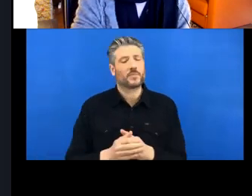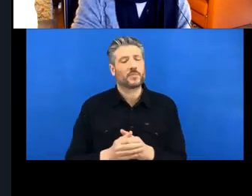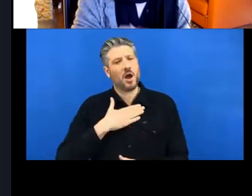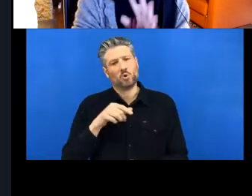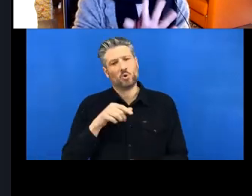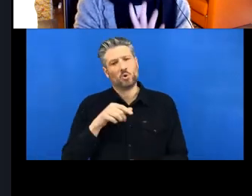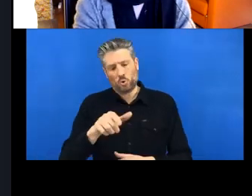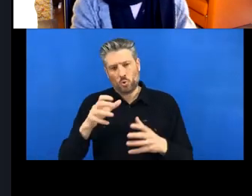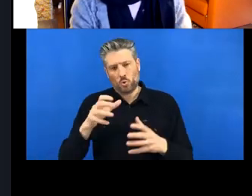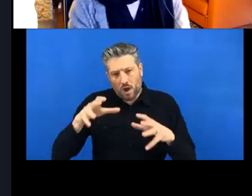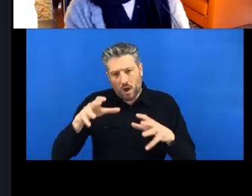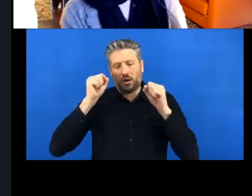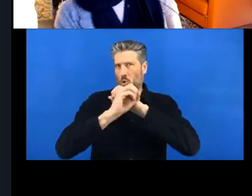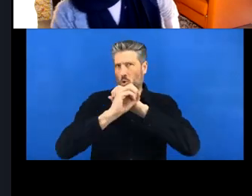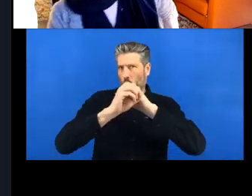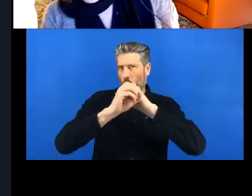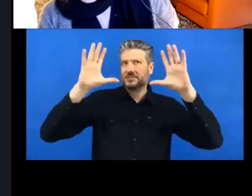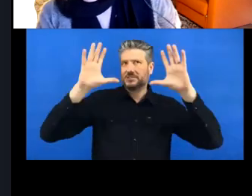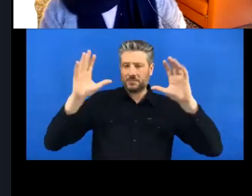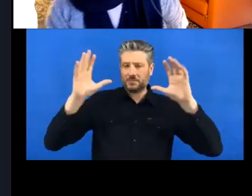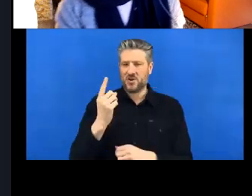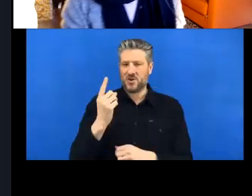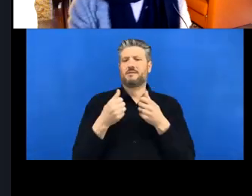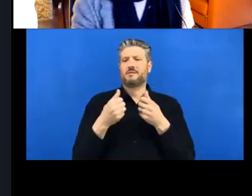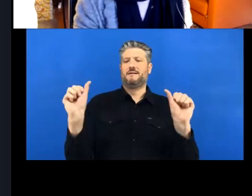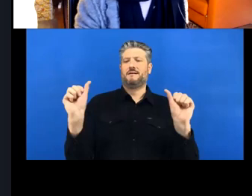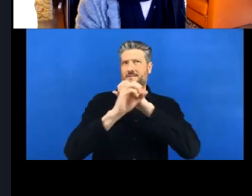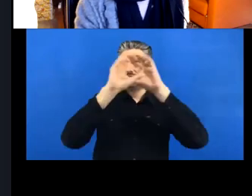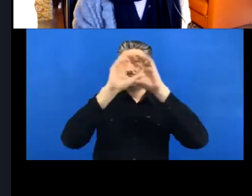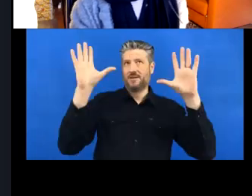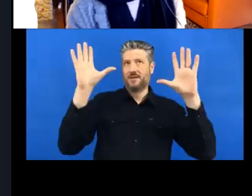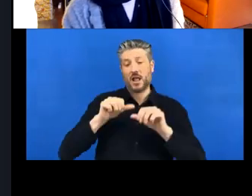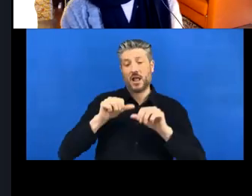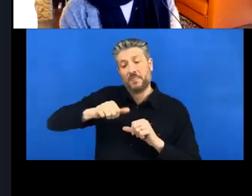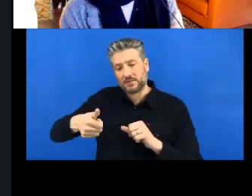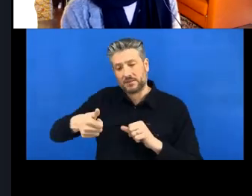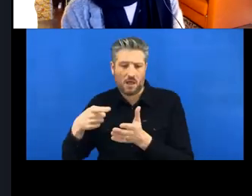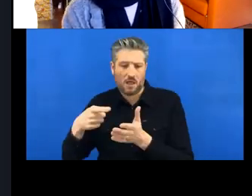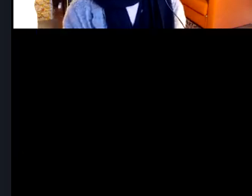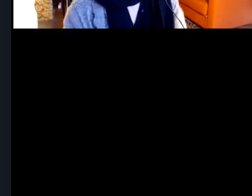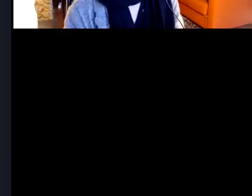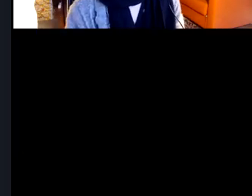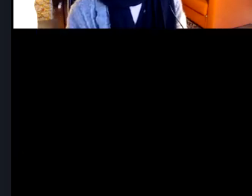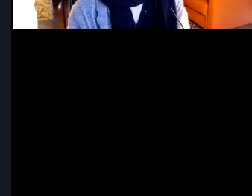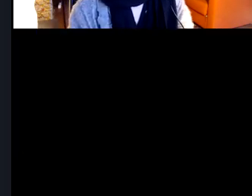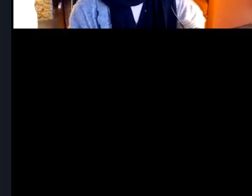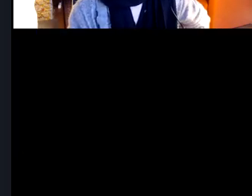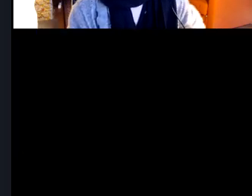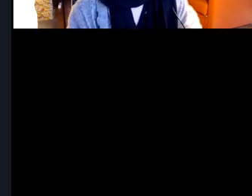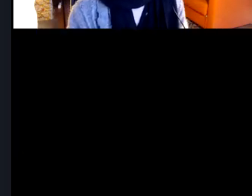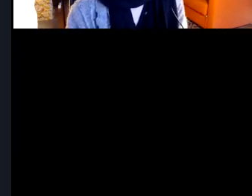So there might not be some R for some time I’m sorry, I know it's an R-Ladies meeting, but don't worry, there will be some in there.